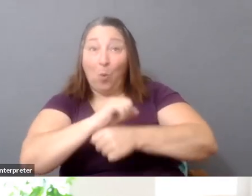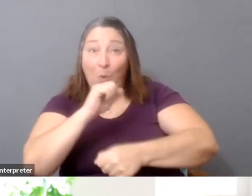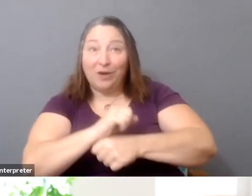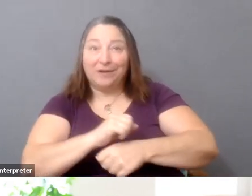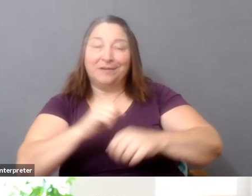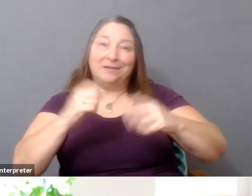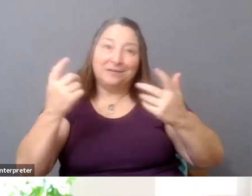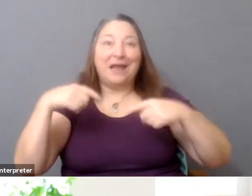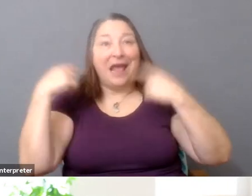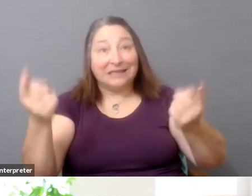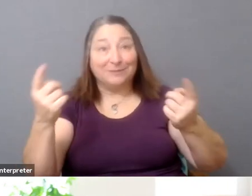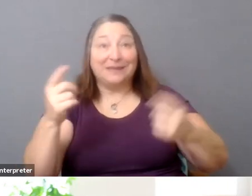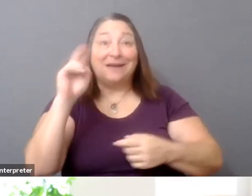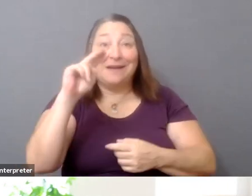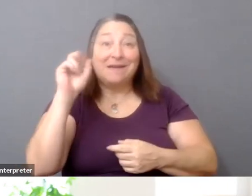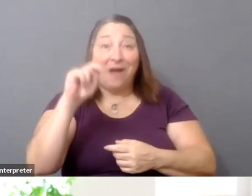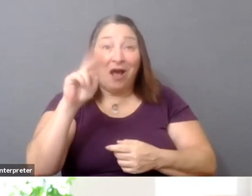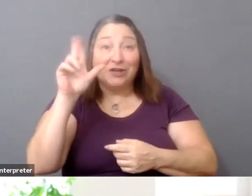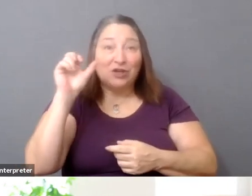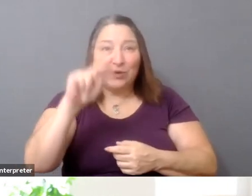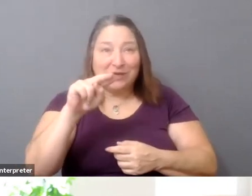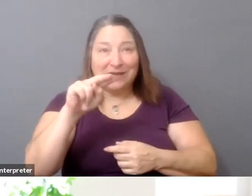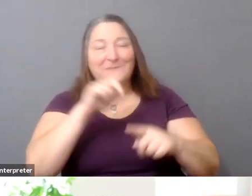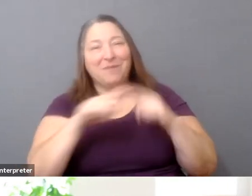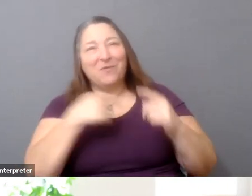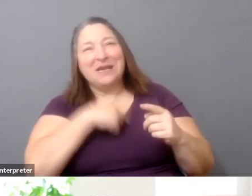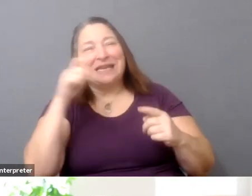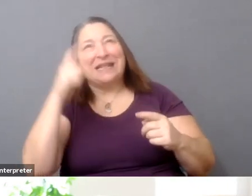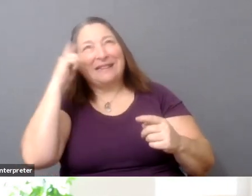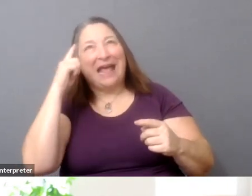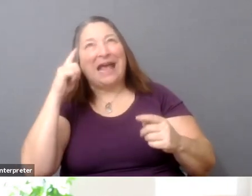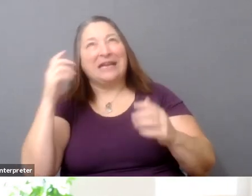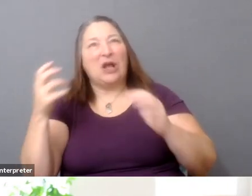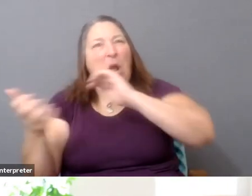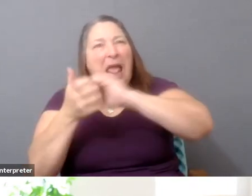all, you know, it's a question of collective action. So some of the things that you've been talking about